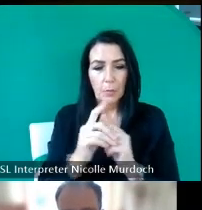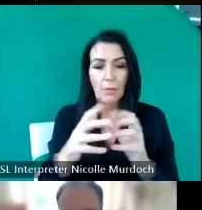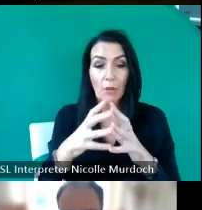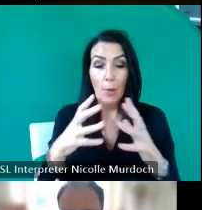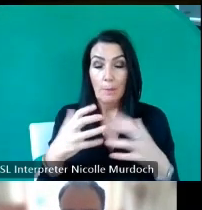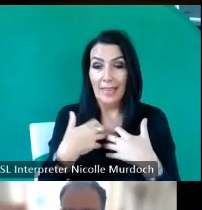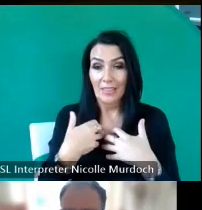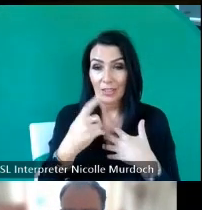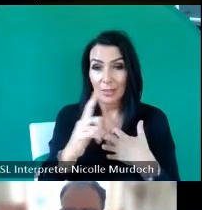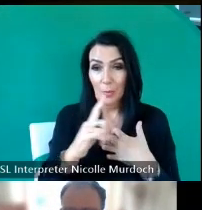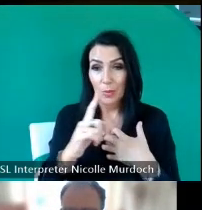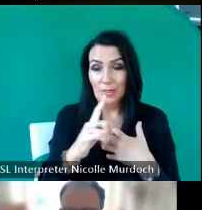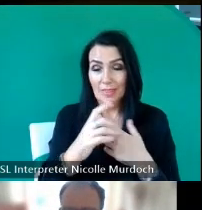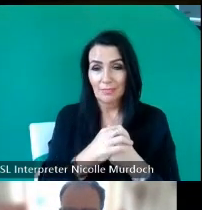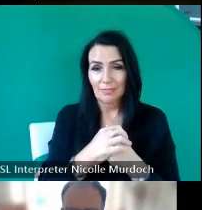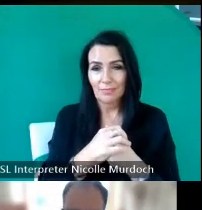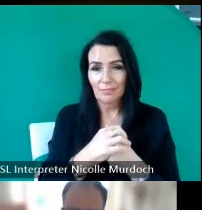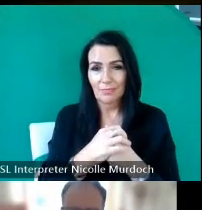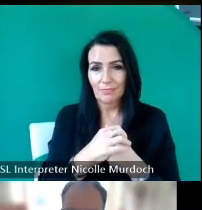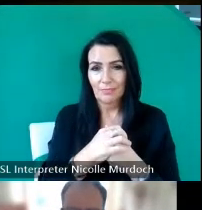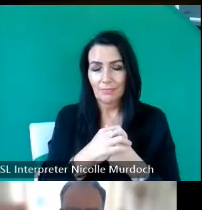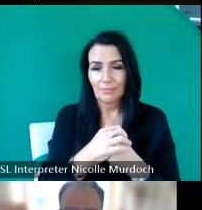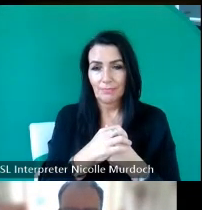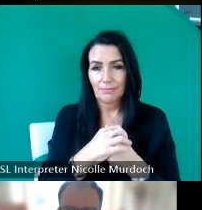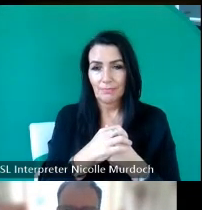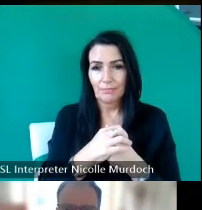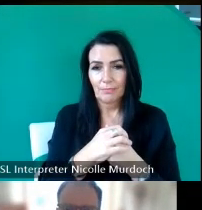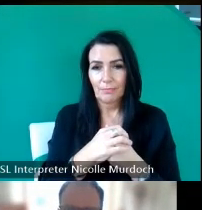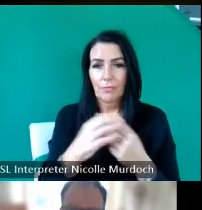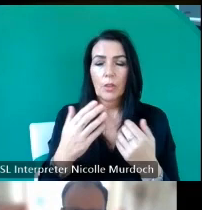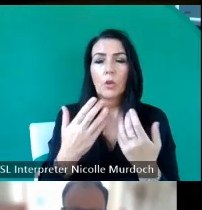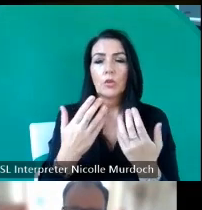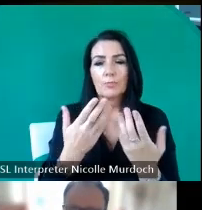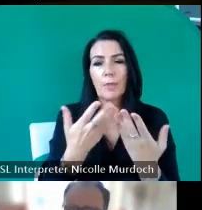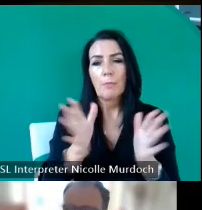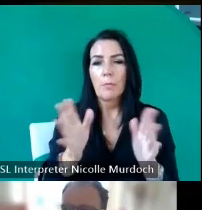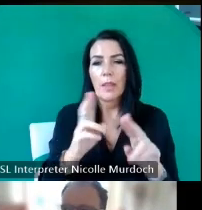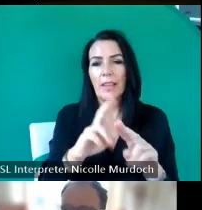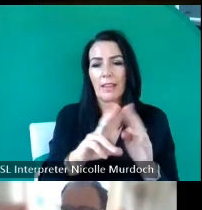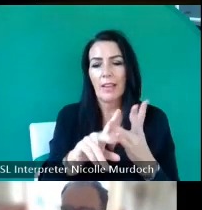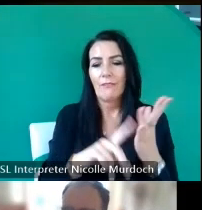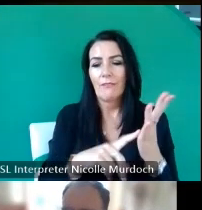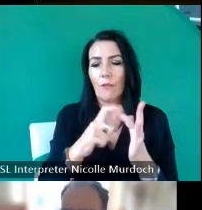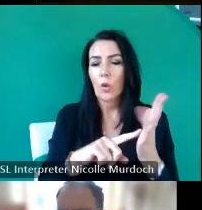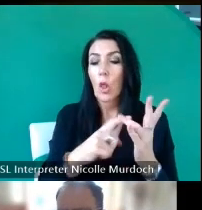big interest is a kind of field broadly called public folklore in in the states uh but it's